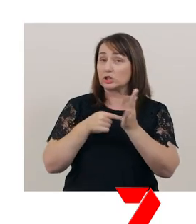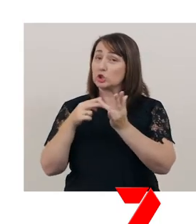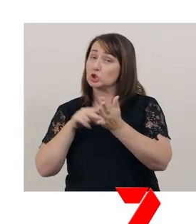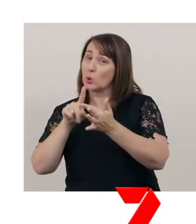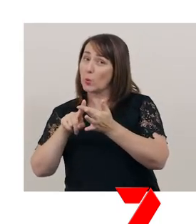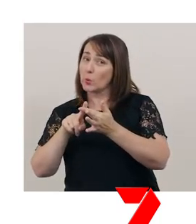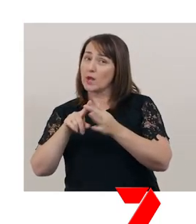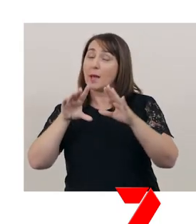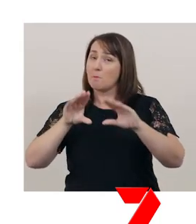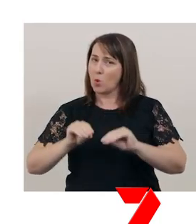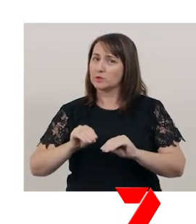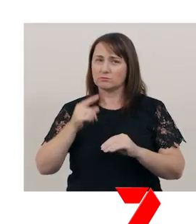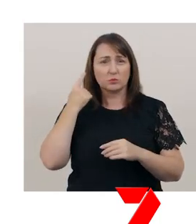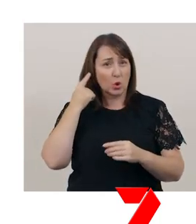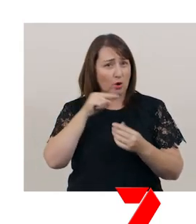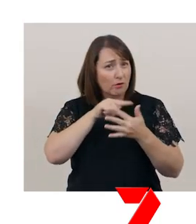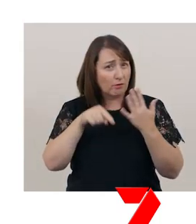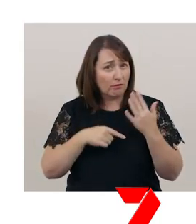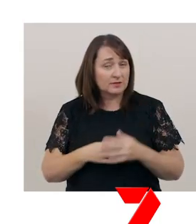Let’s start with volume. This one is easy, because